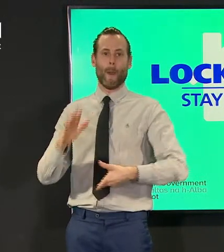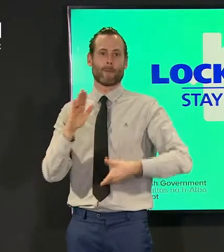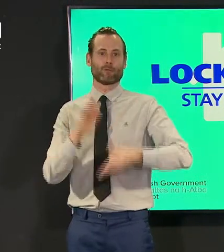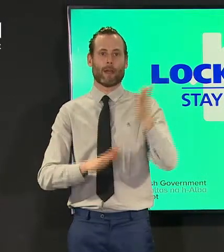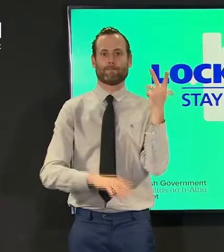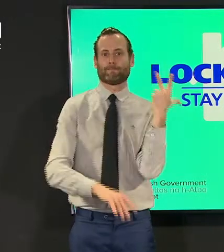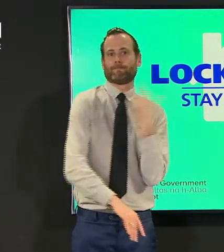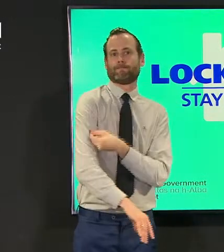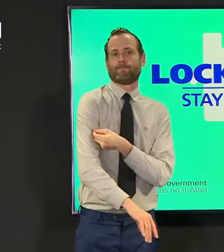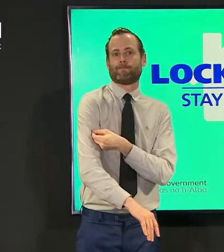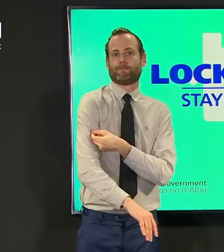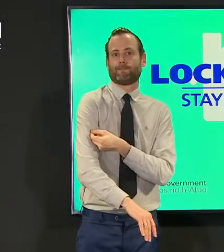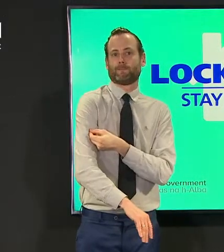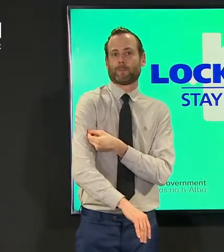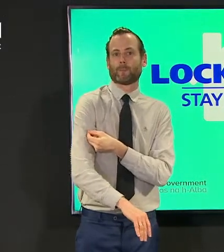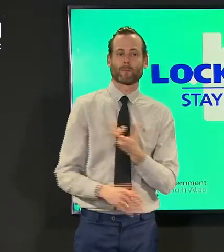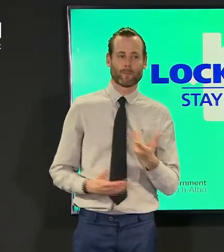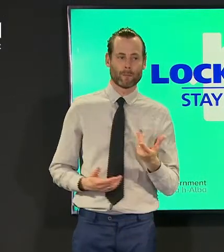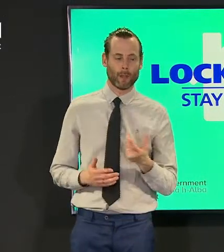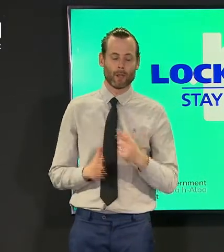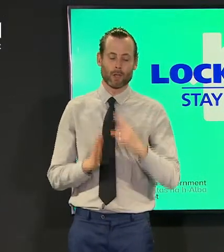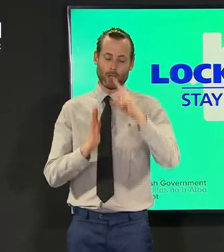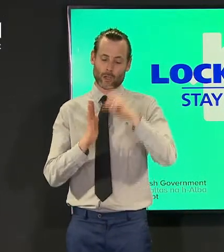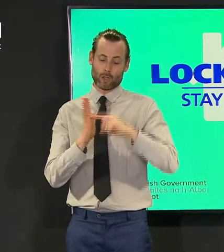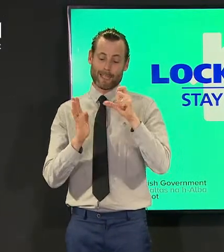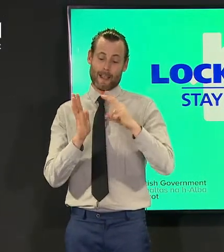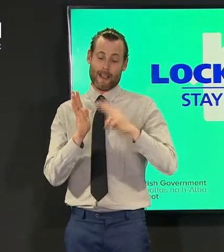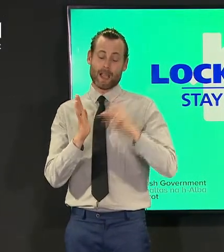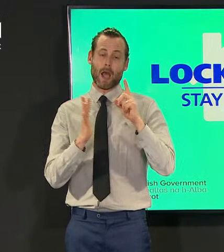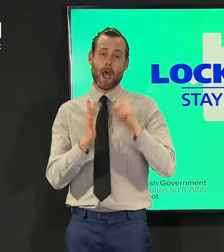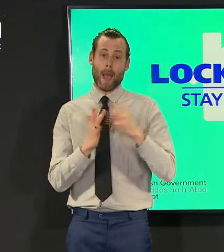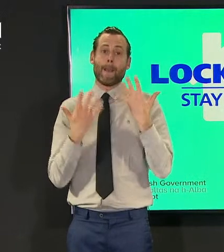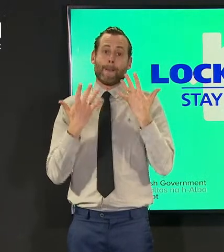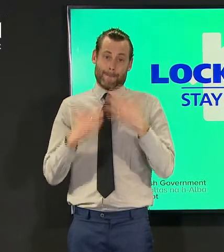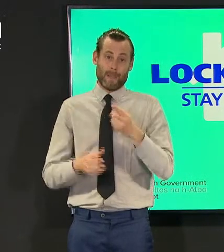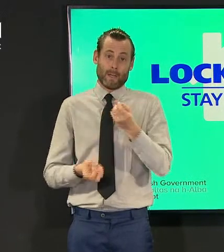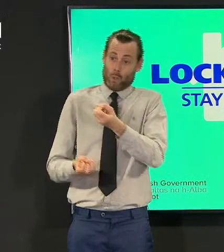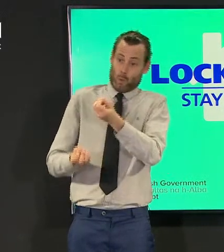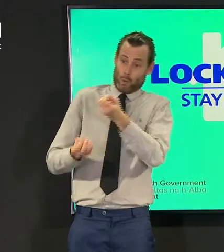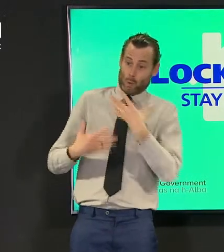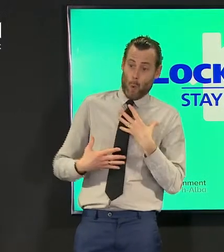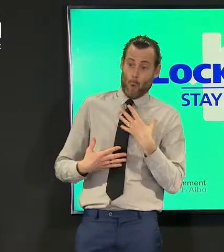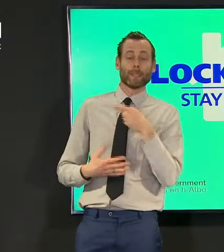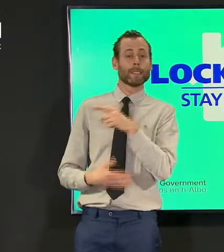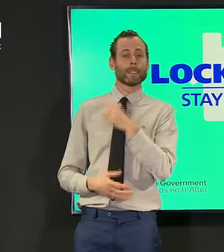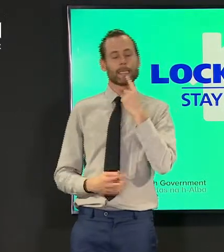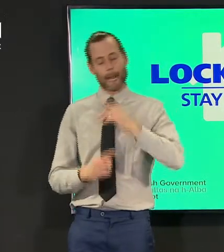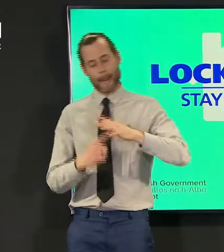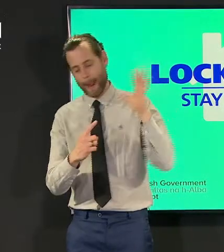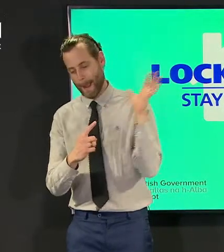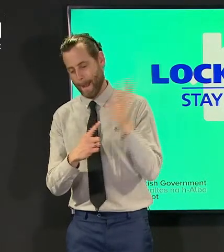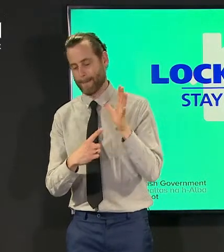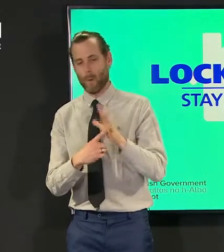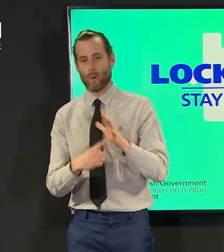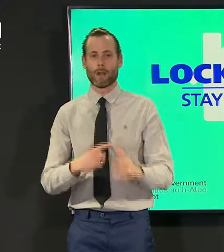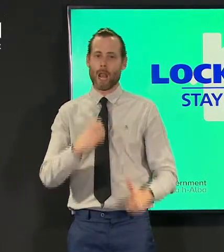that jcvi have said to us from day one there's two things you need to do you need to prioritize